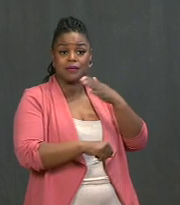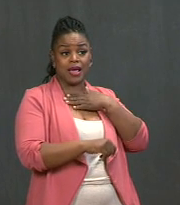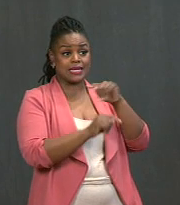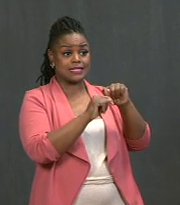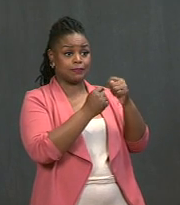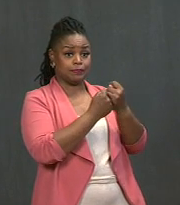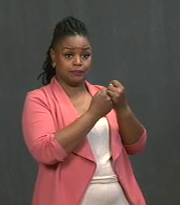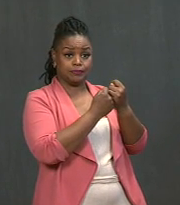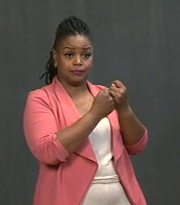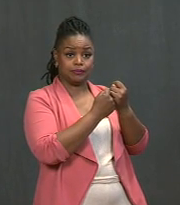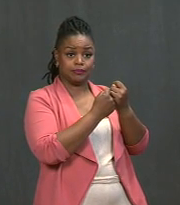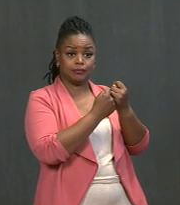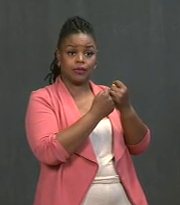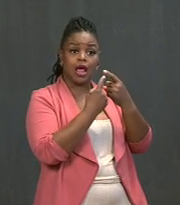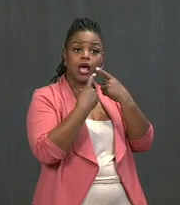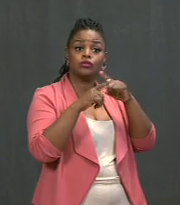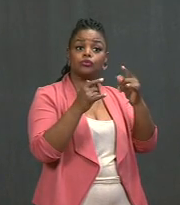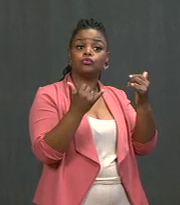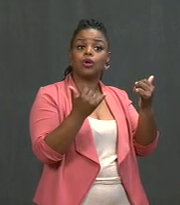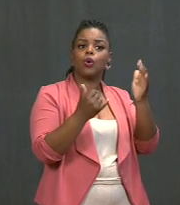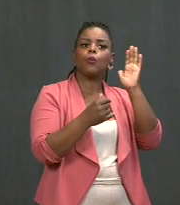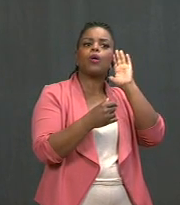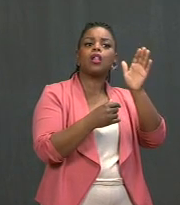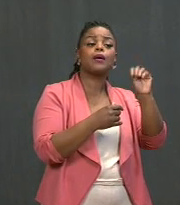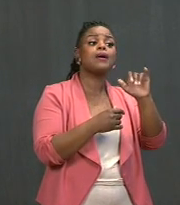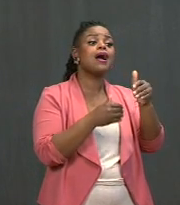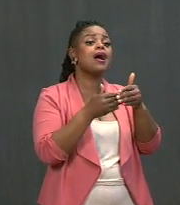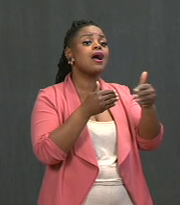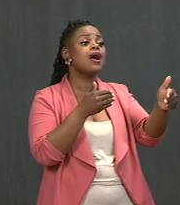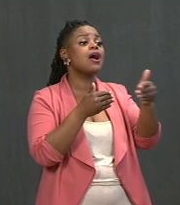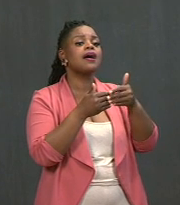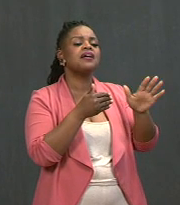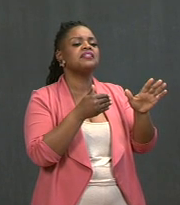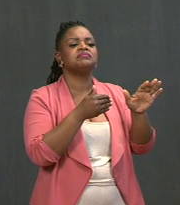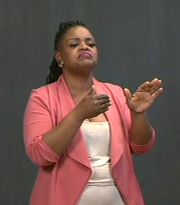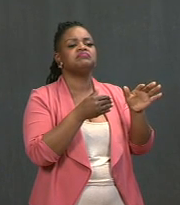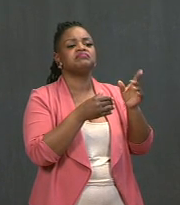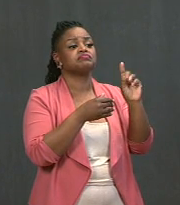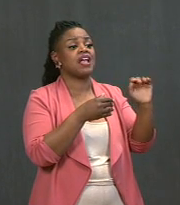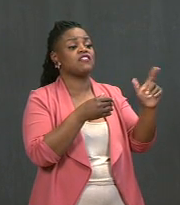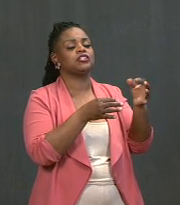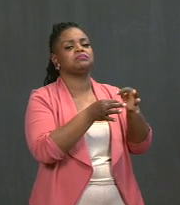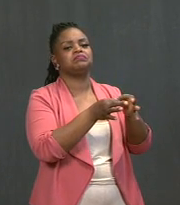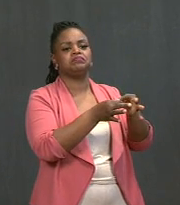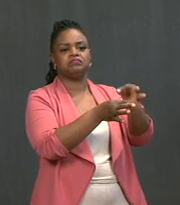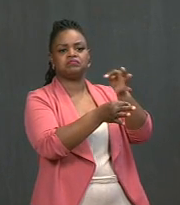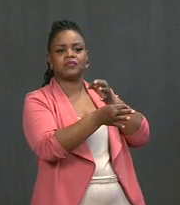I'm announcing today that we're moving that date up from May 1st to April 19th, nationwide.